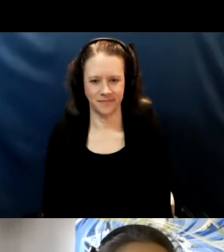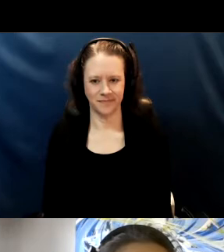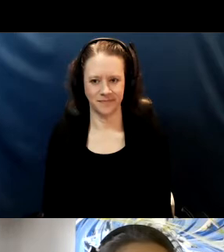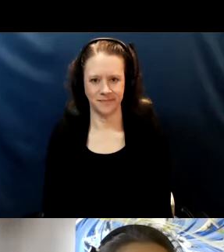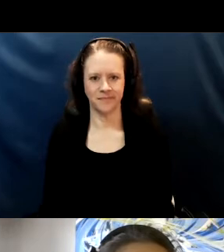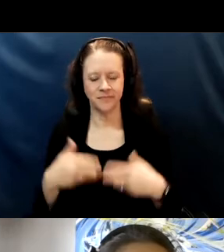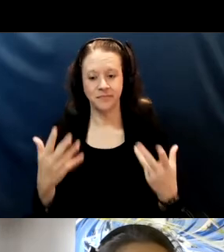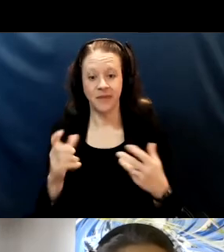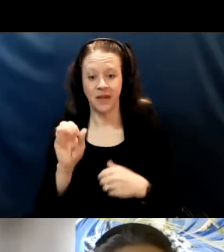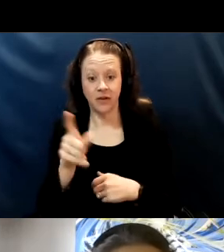If you need interpretation